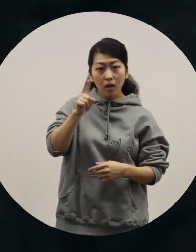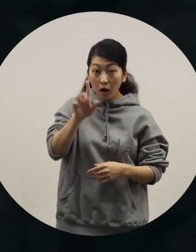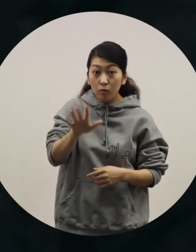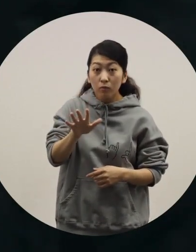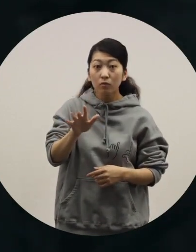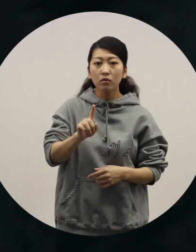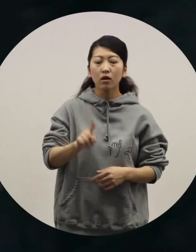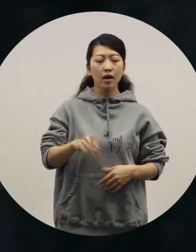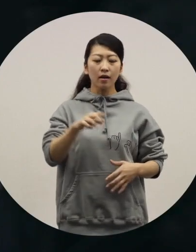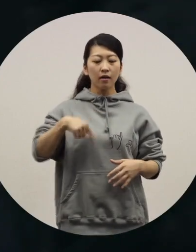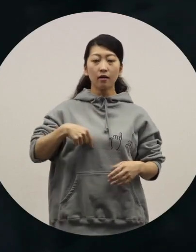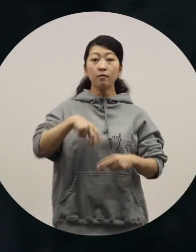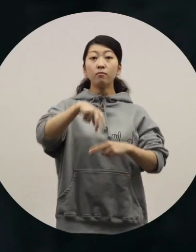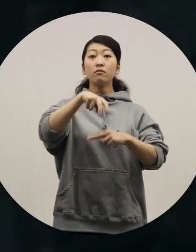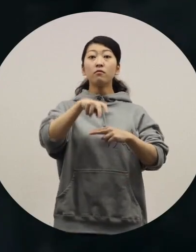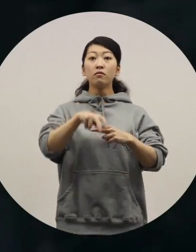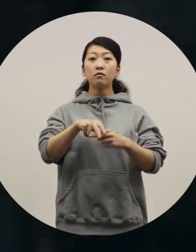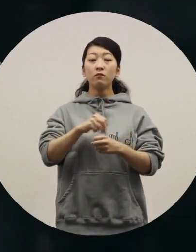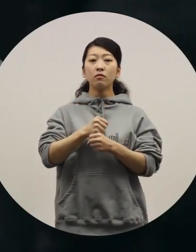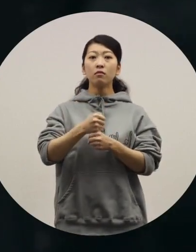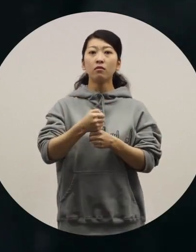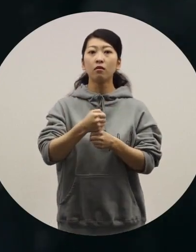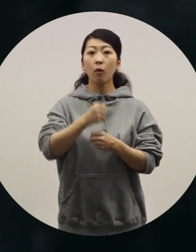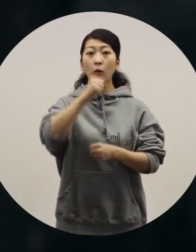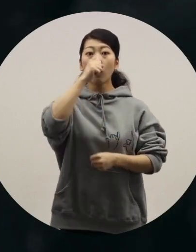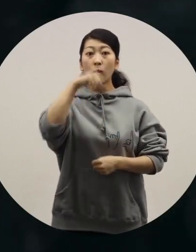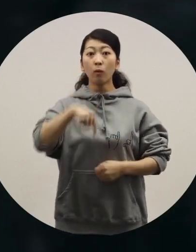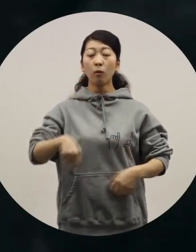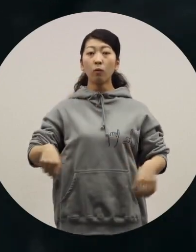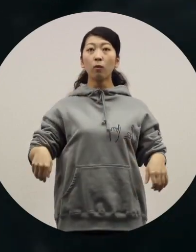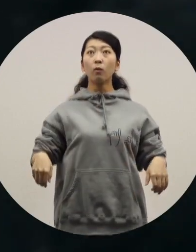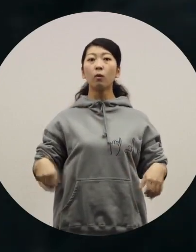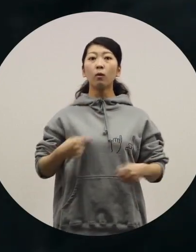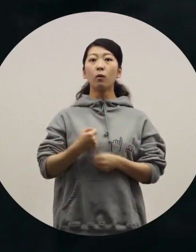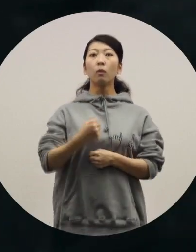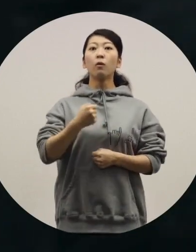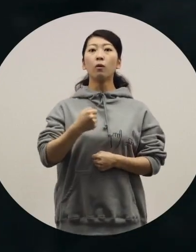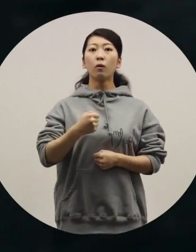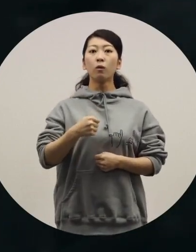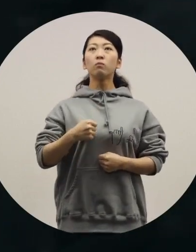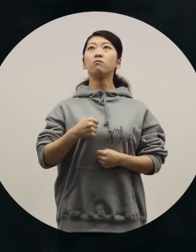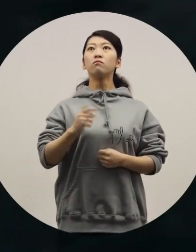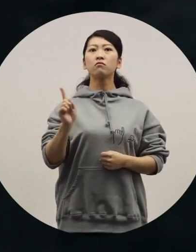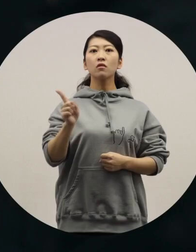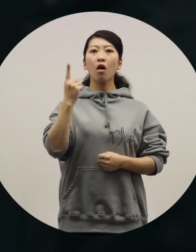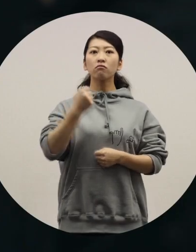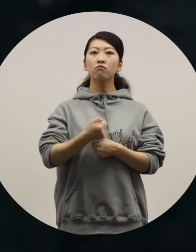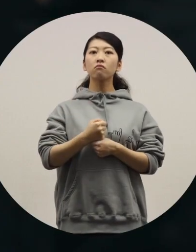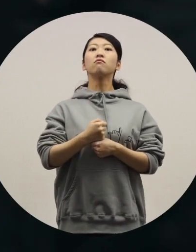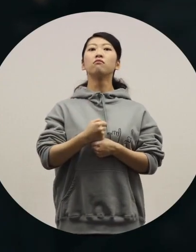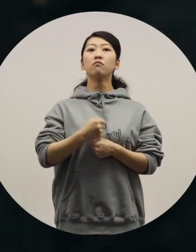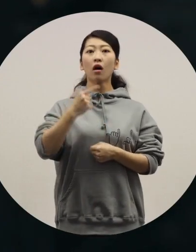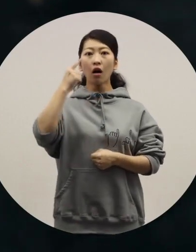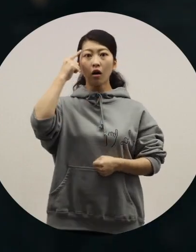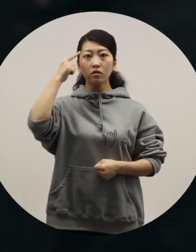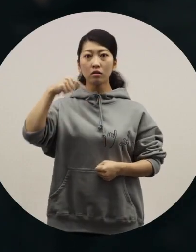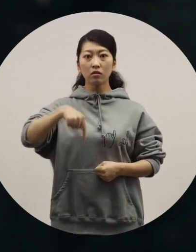[Azuma] This vehicle improves the posture. It fits so well that my back streches like this.